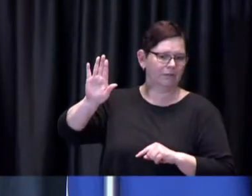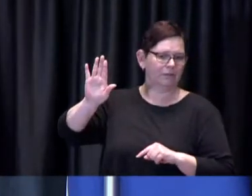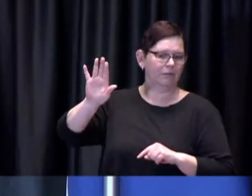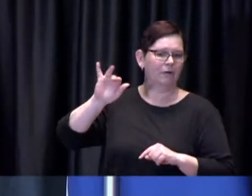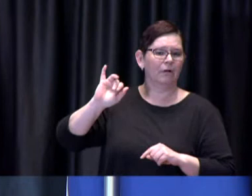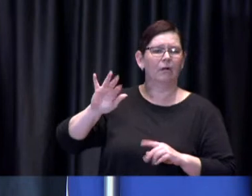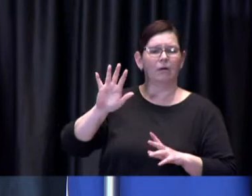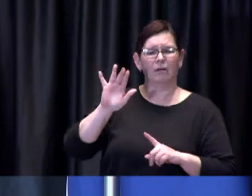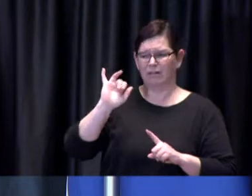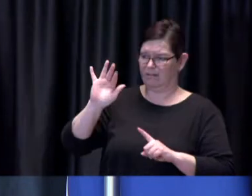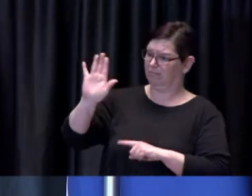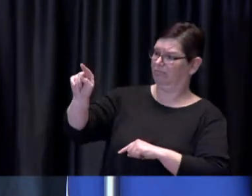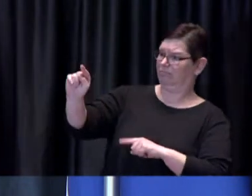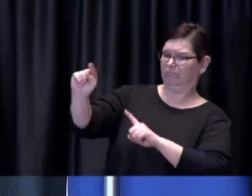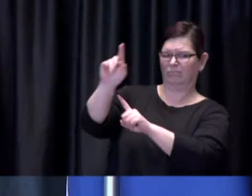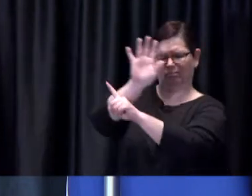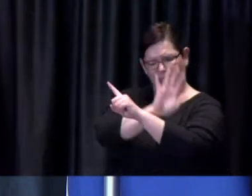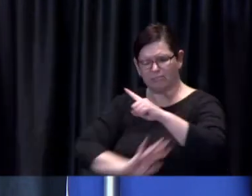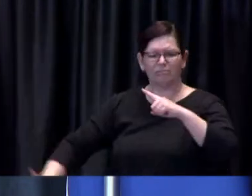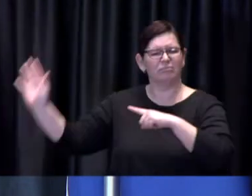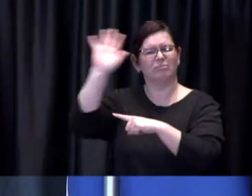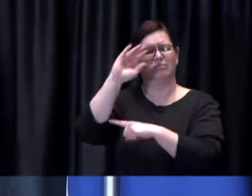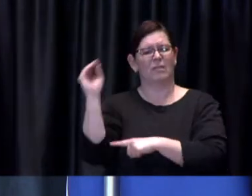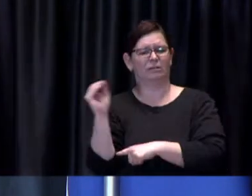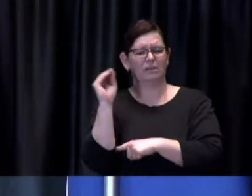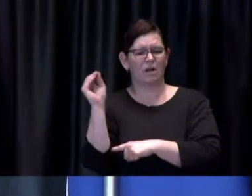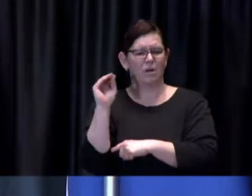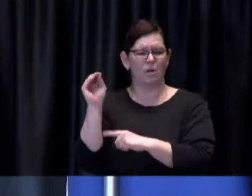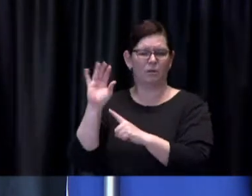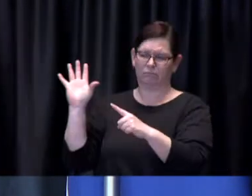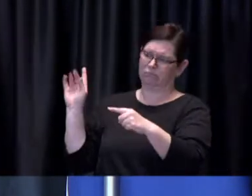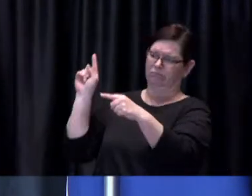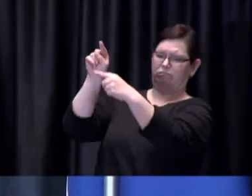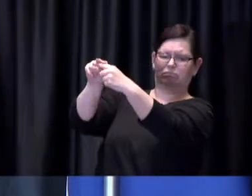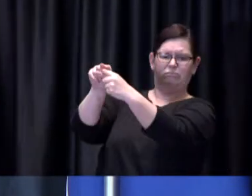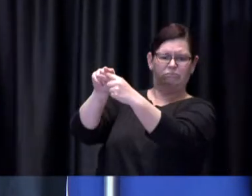collecting data on um you know the vaccines being administered